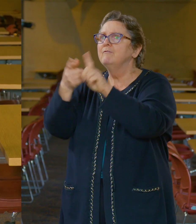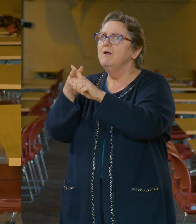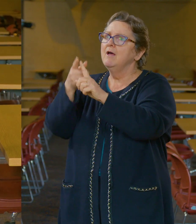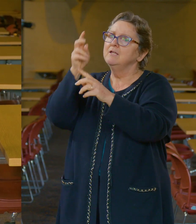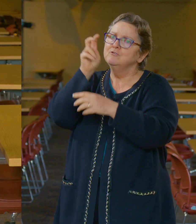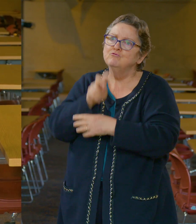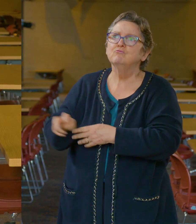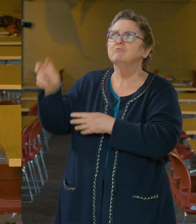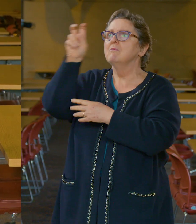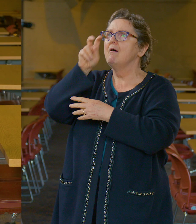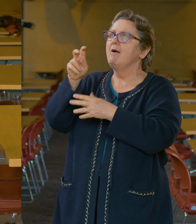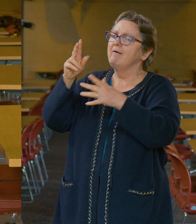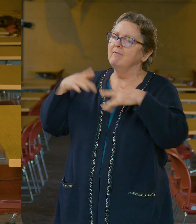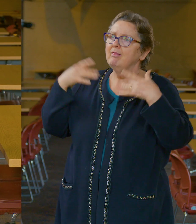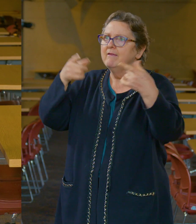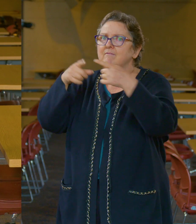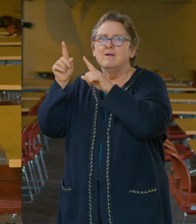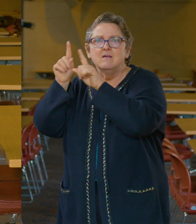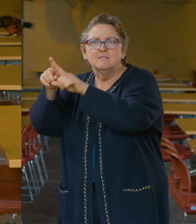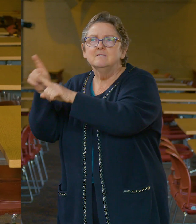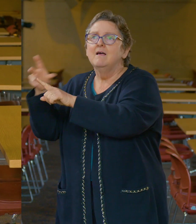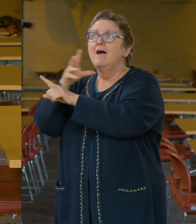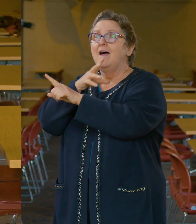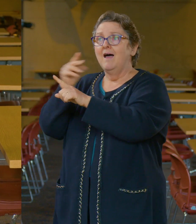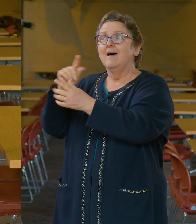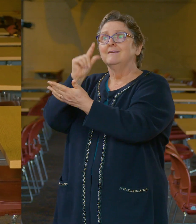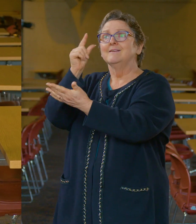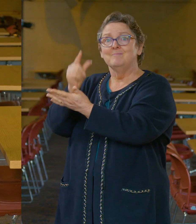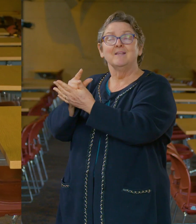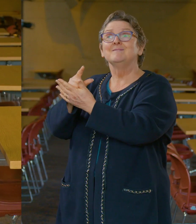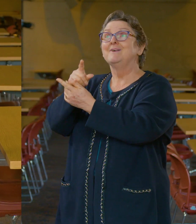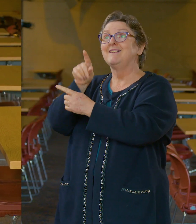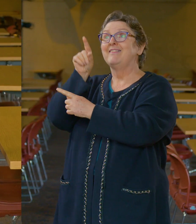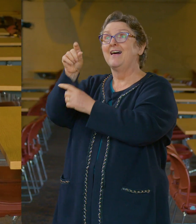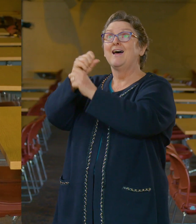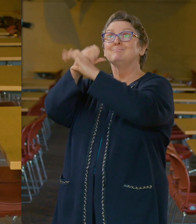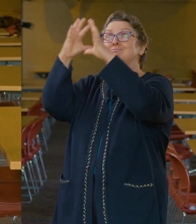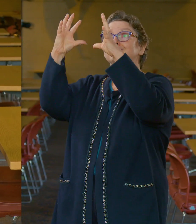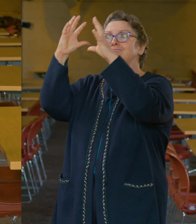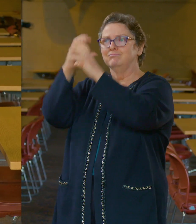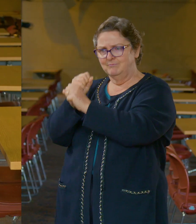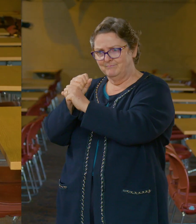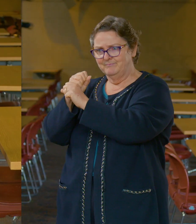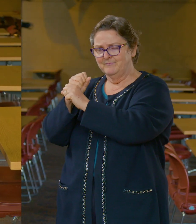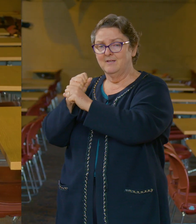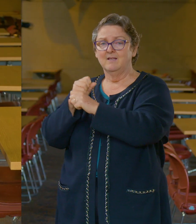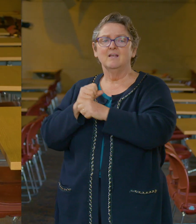study, travel, events, and even commencement.